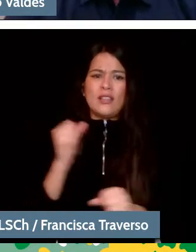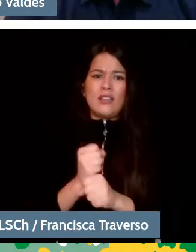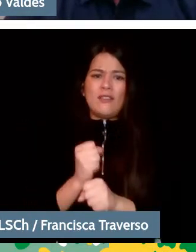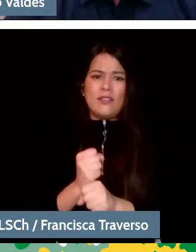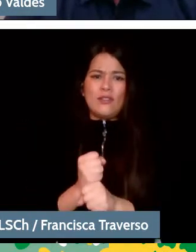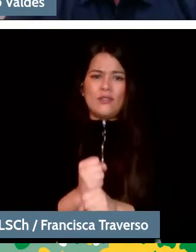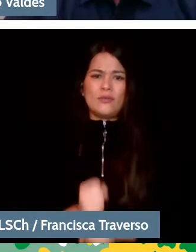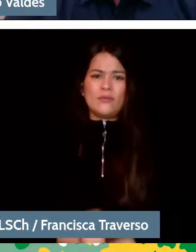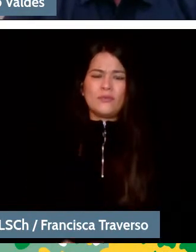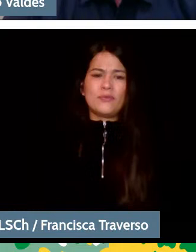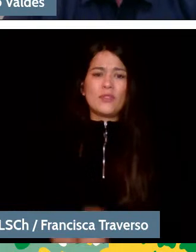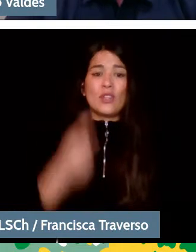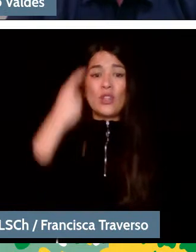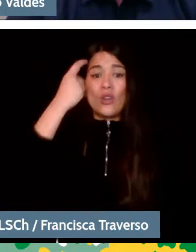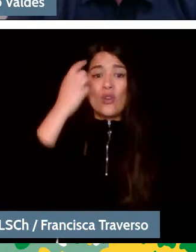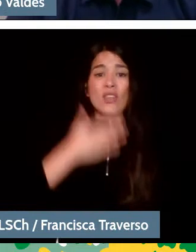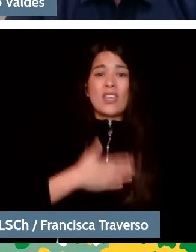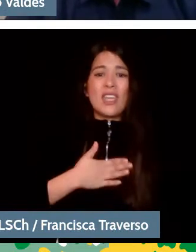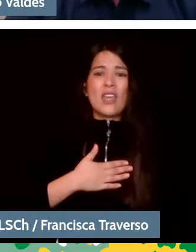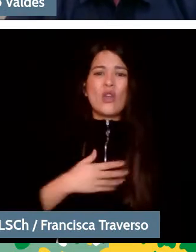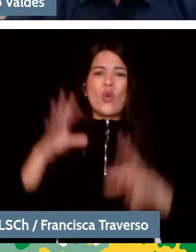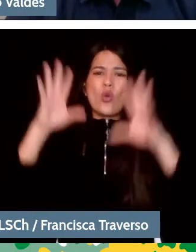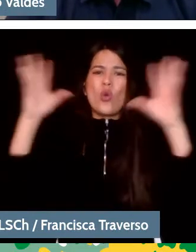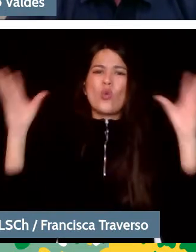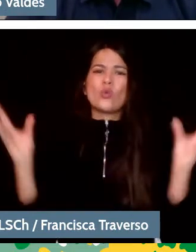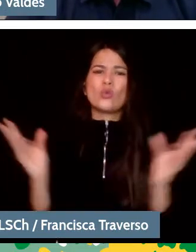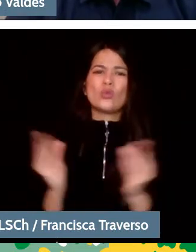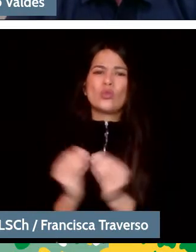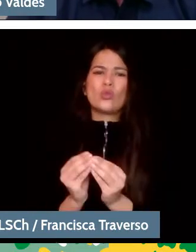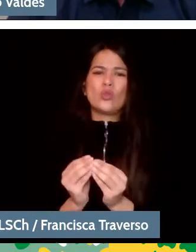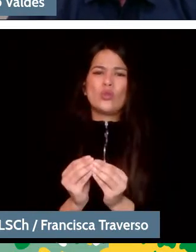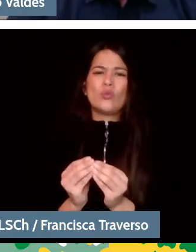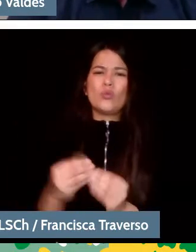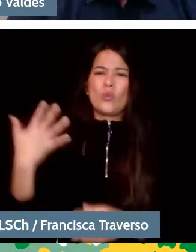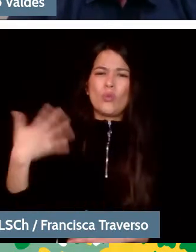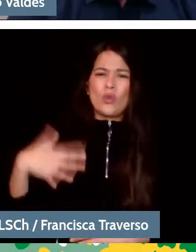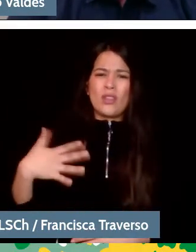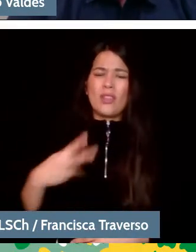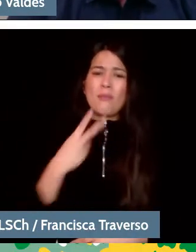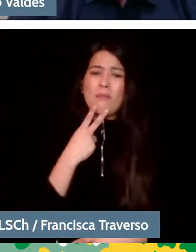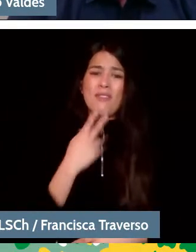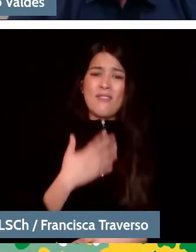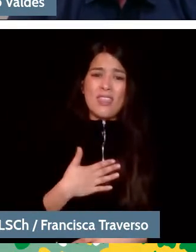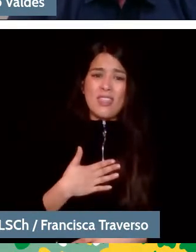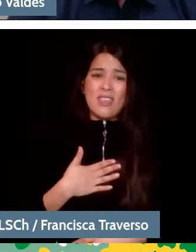I want to conclude because there is one thing that is very important in my life and that is related with the experience of the youth orchestra.